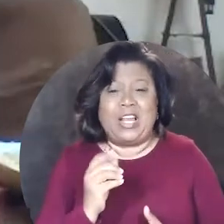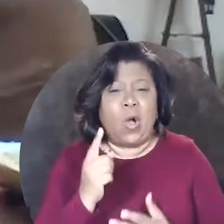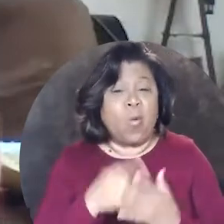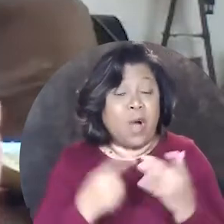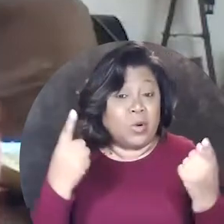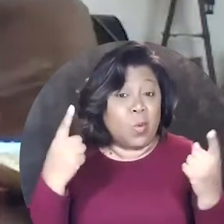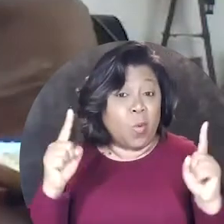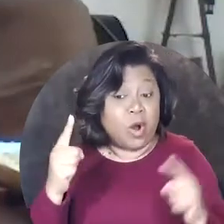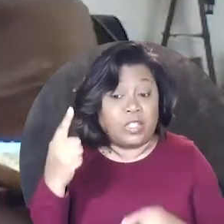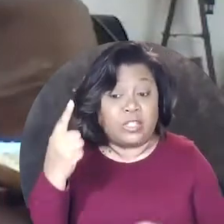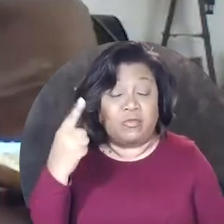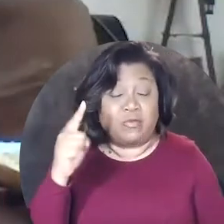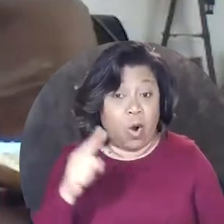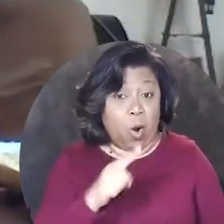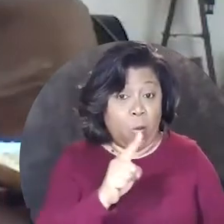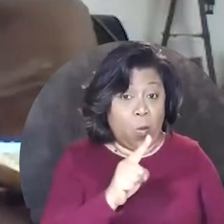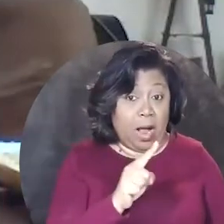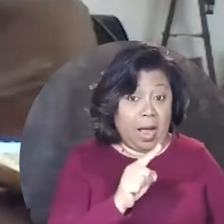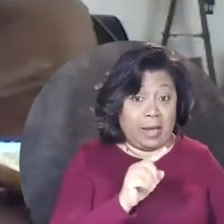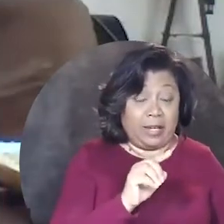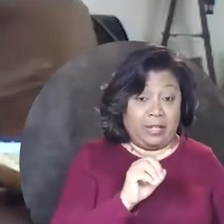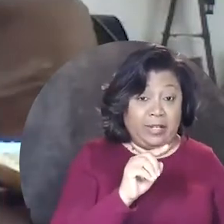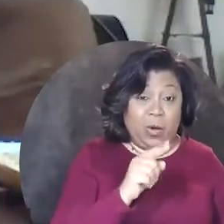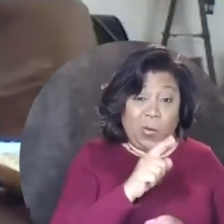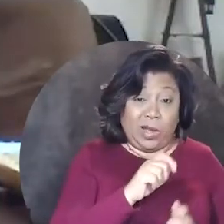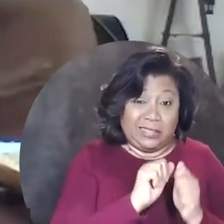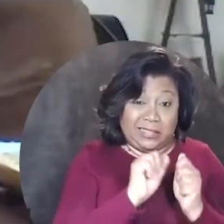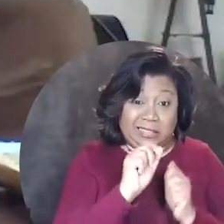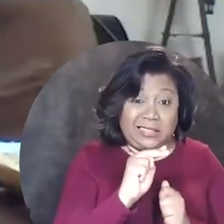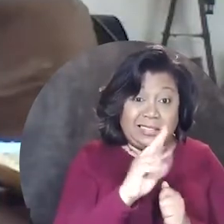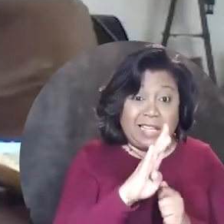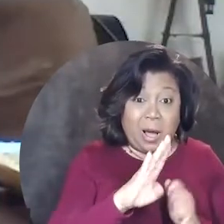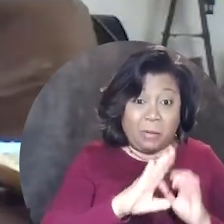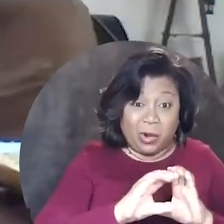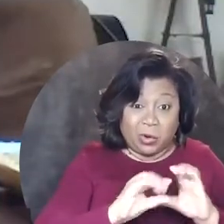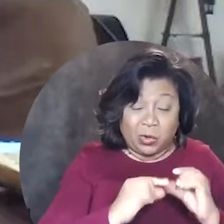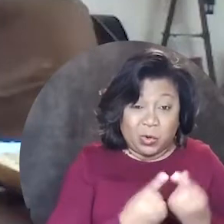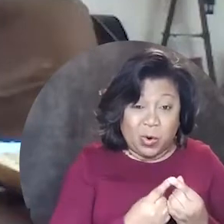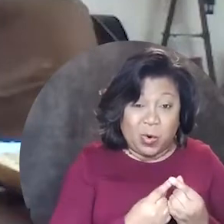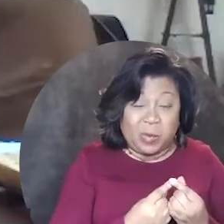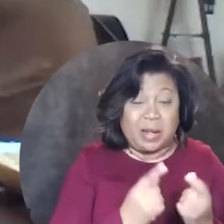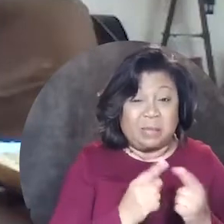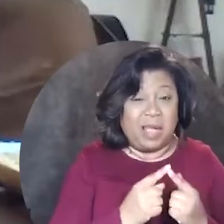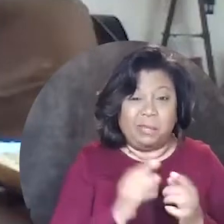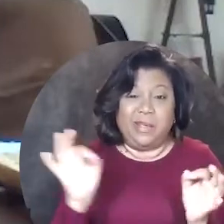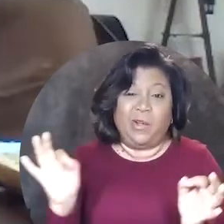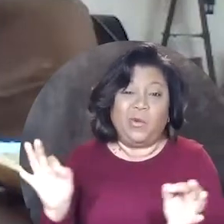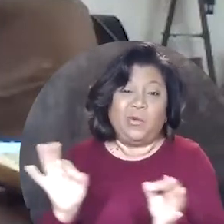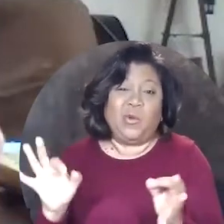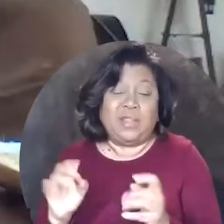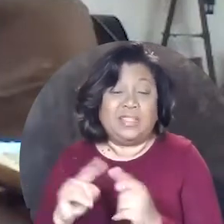and what works for one sub-group could be absolutely useless